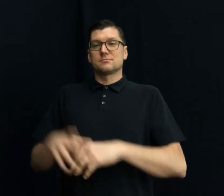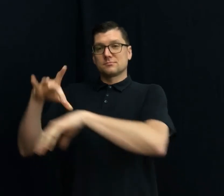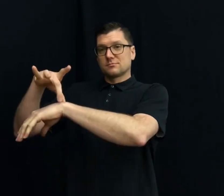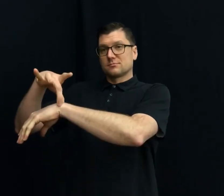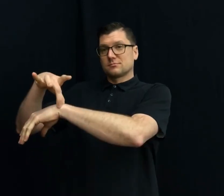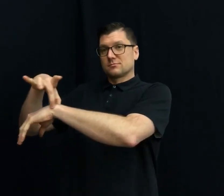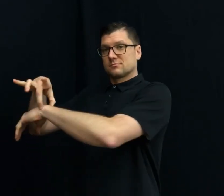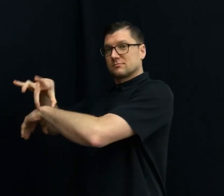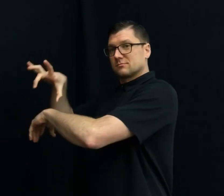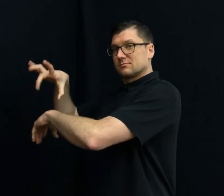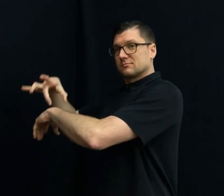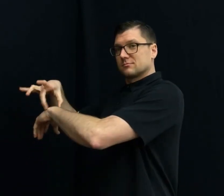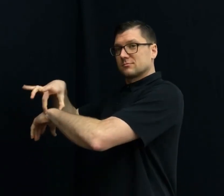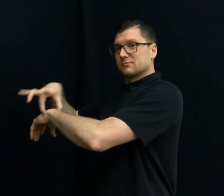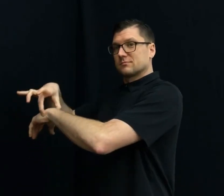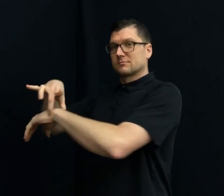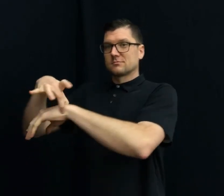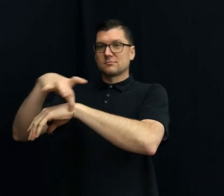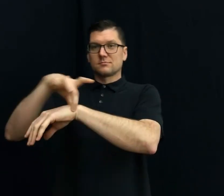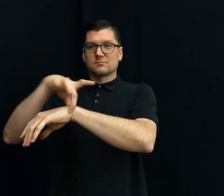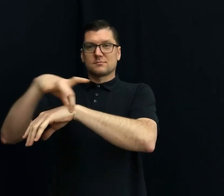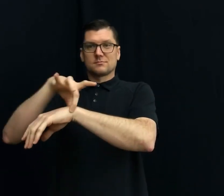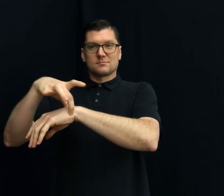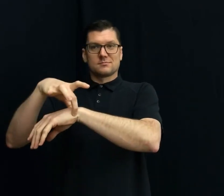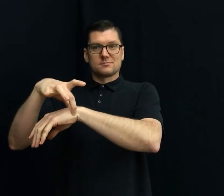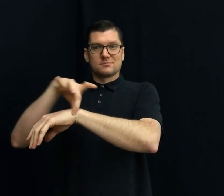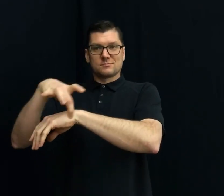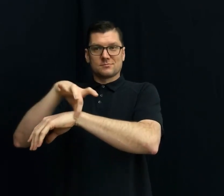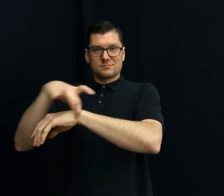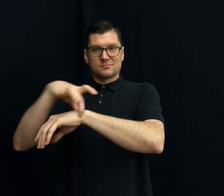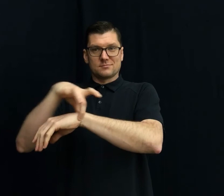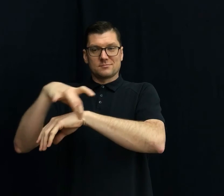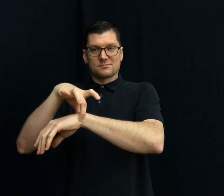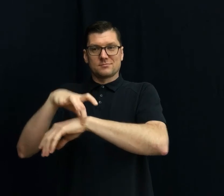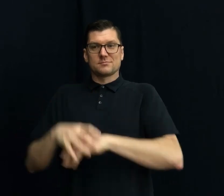GEOGRAPHY